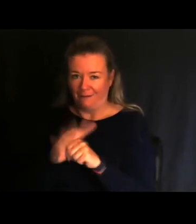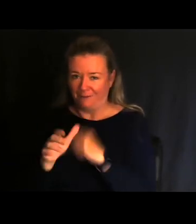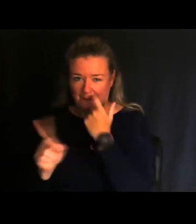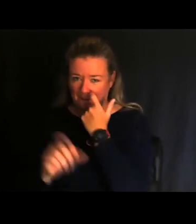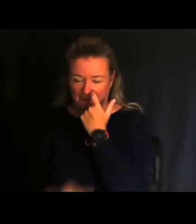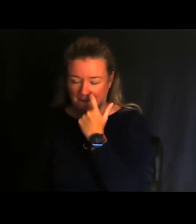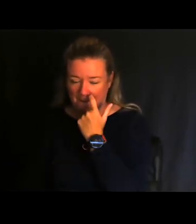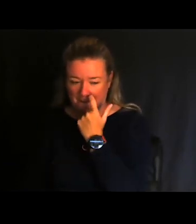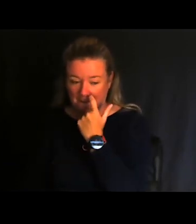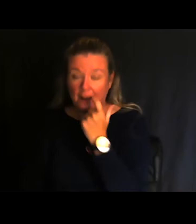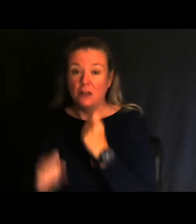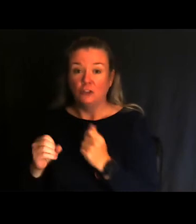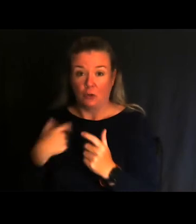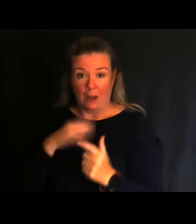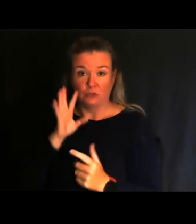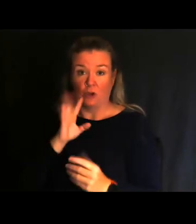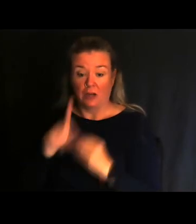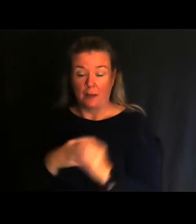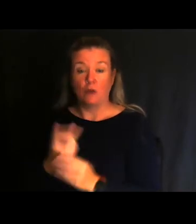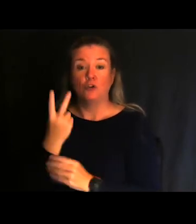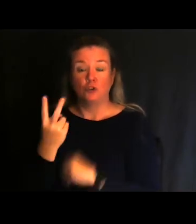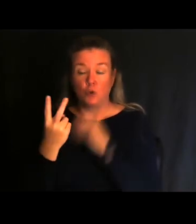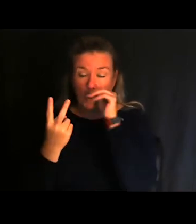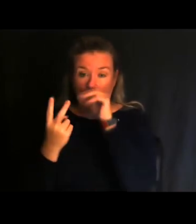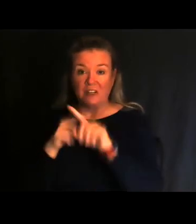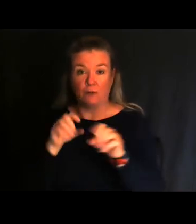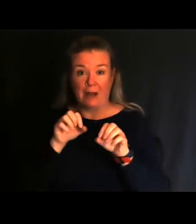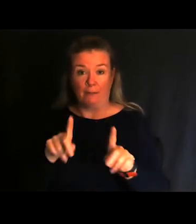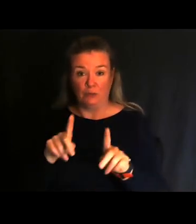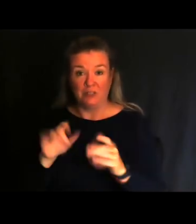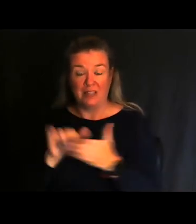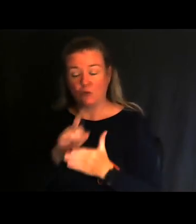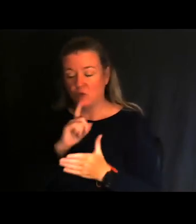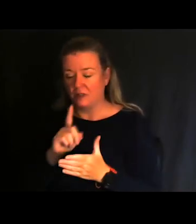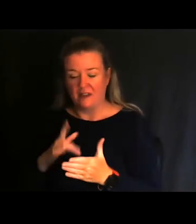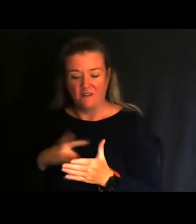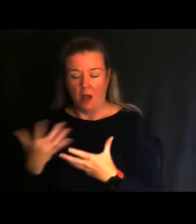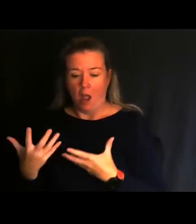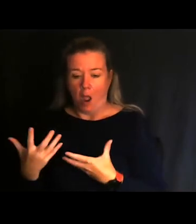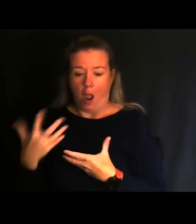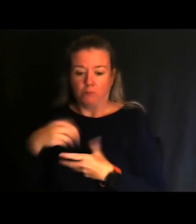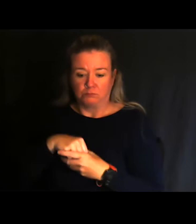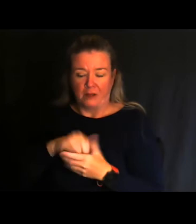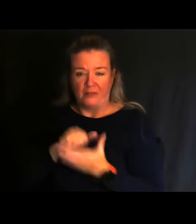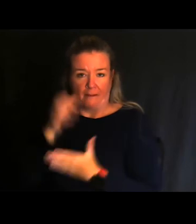So, I’m going to talk to you about two opportunities that really embody this concept of inclusive